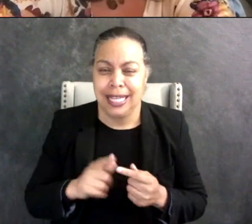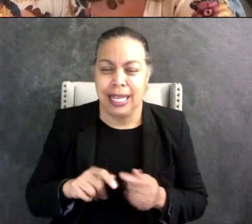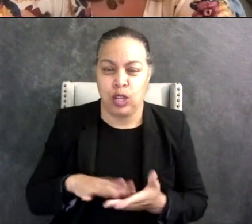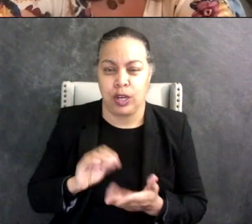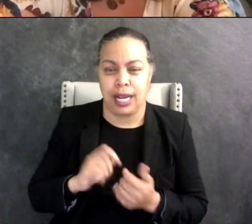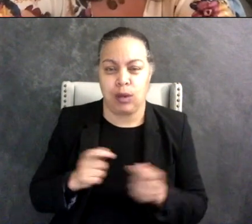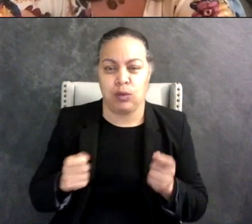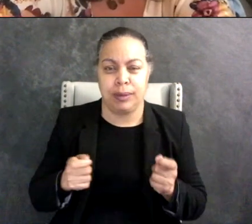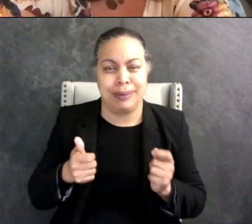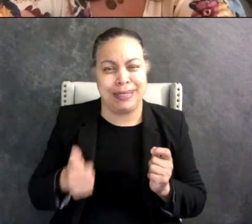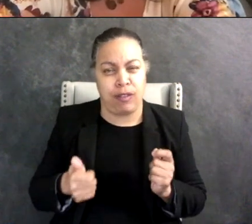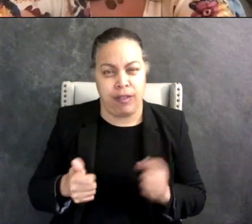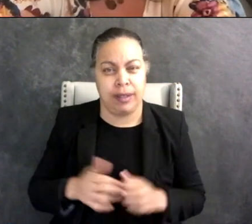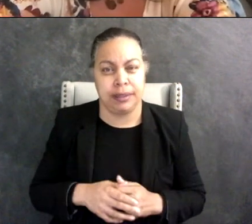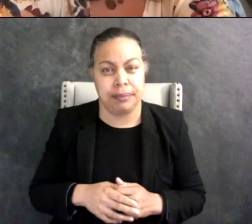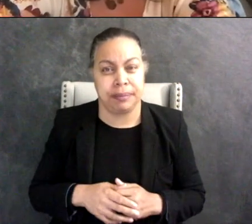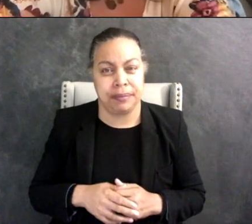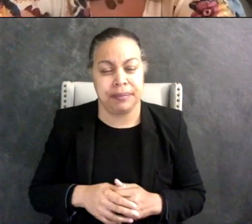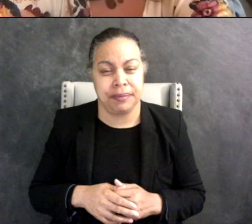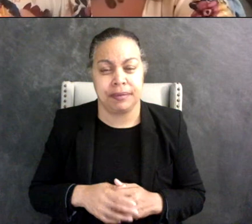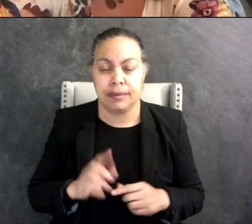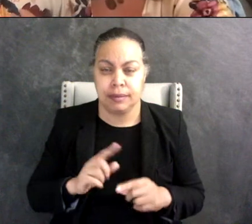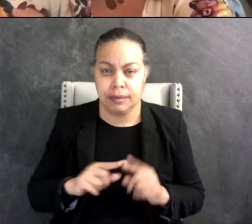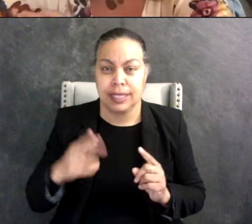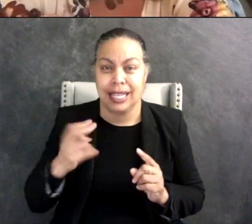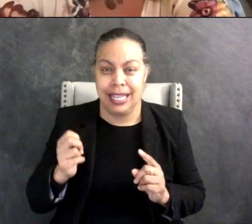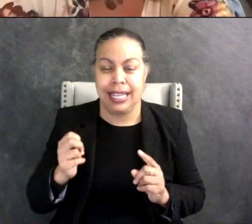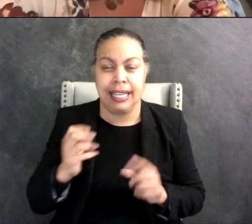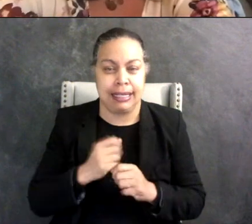Yeah (Jen). But he does get criticized a lot when we would go -